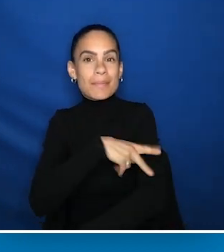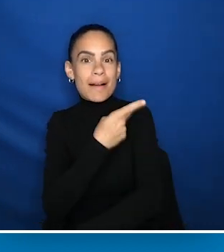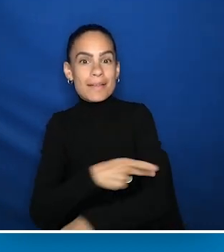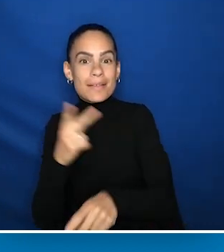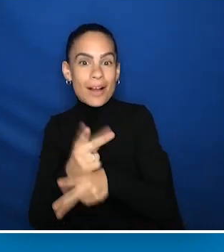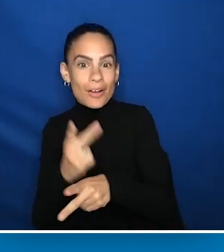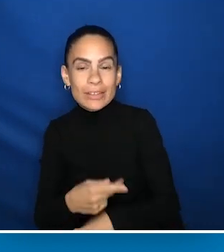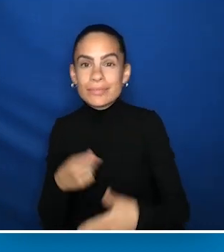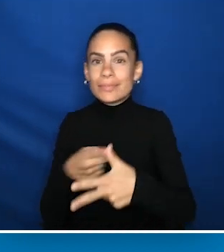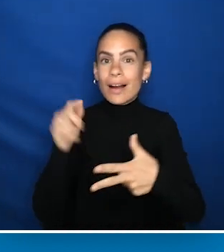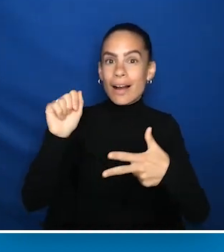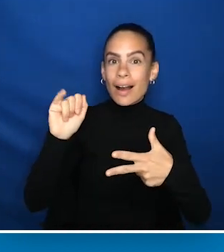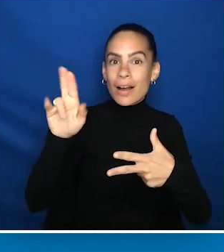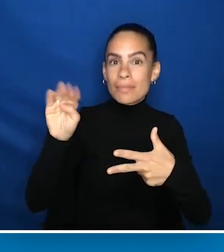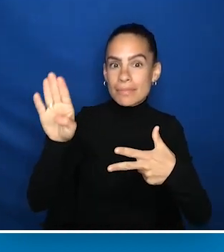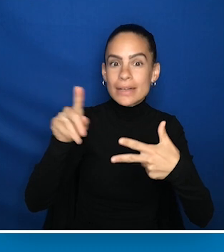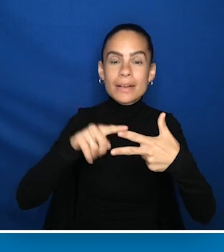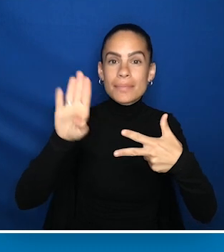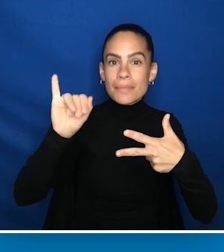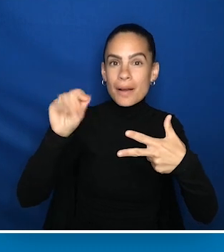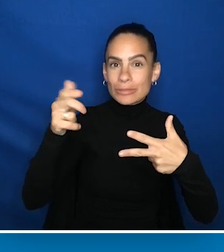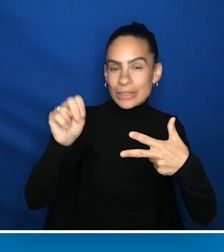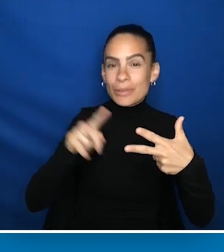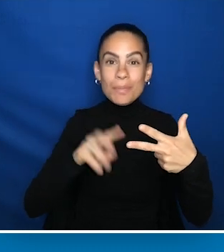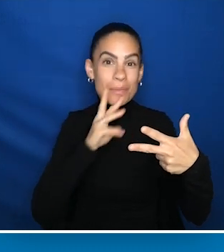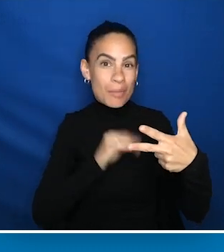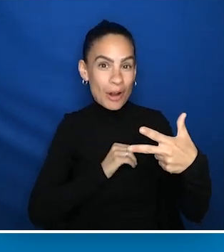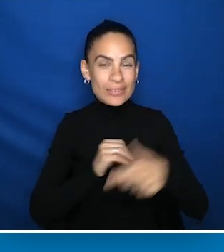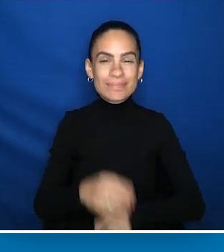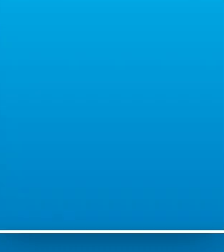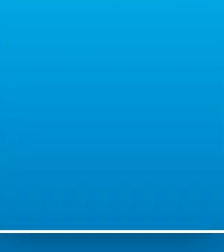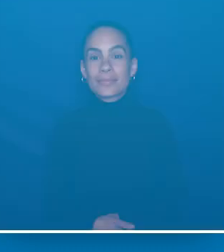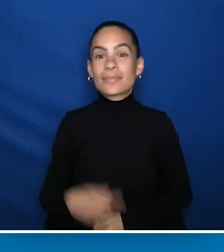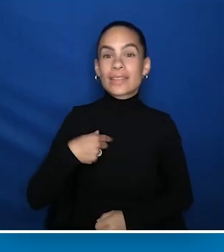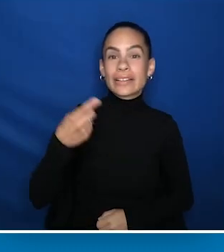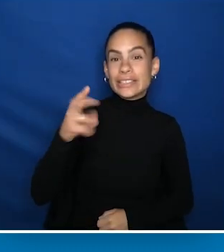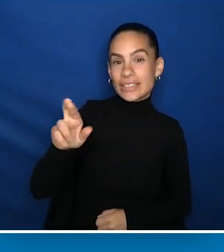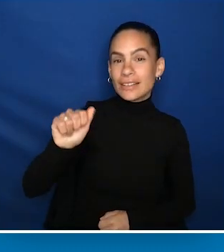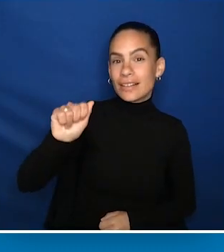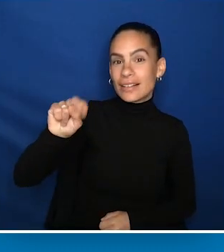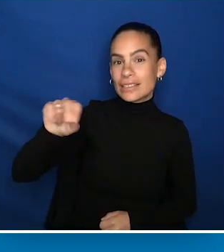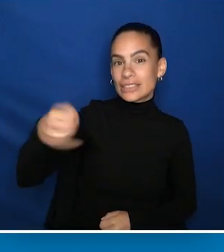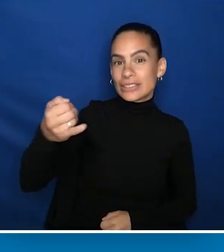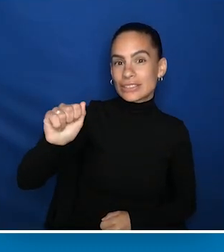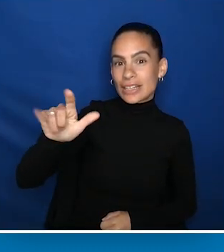Partnership to Improve Patient Care, Airbnb, Biogen and Walmart. My name is Dr. Anjali Forber-Pratt.